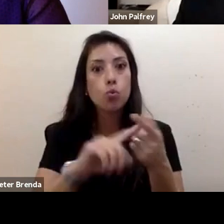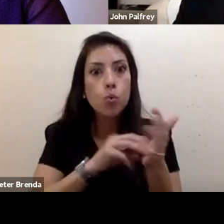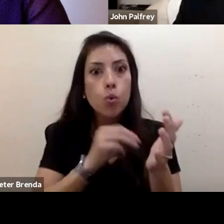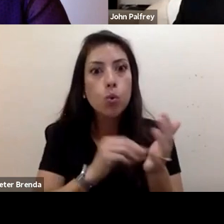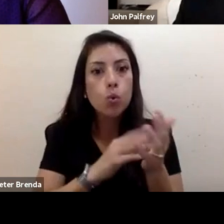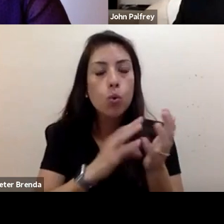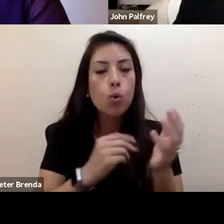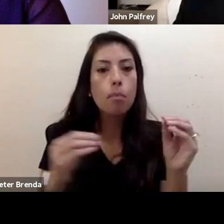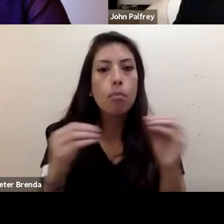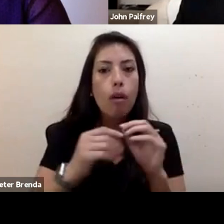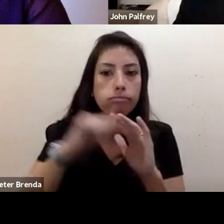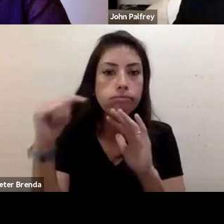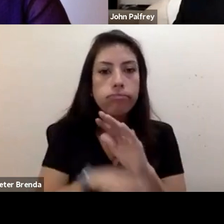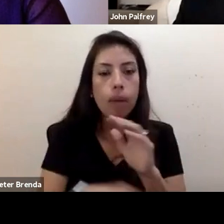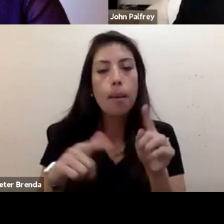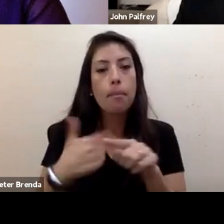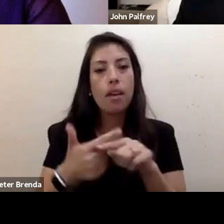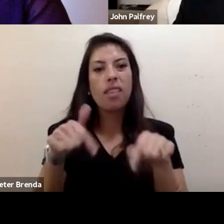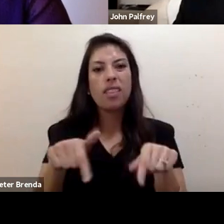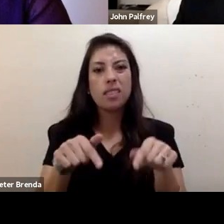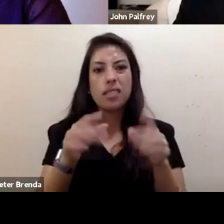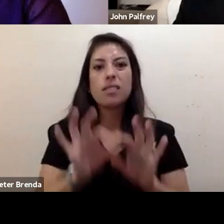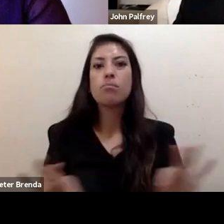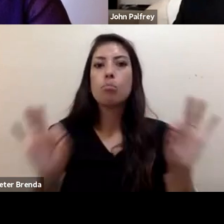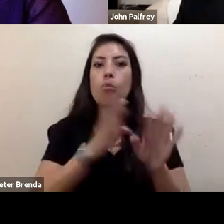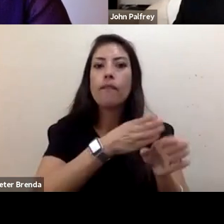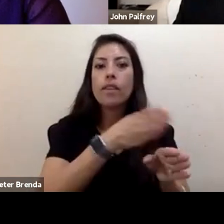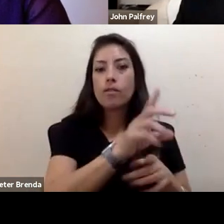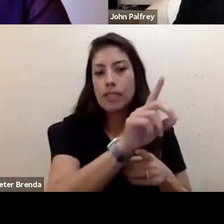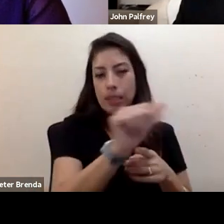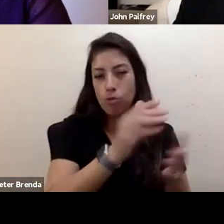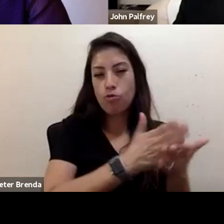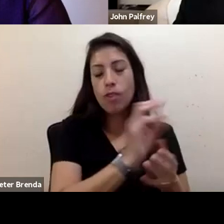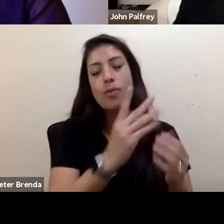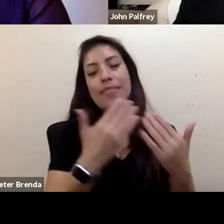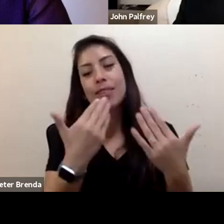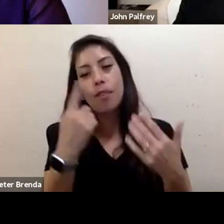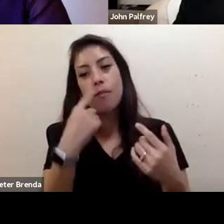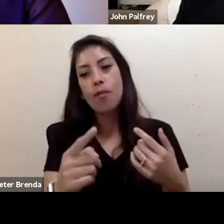about this important field of disability rights. And thank you very much for having me today.